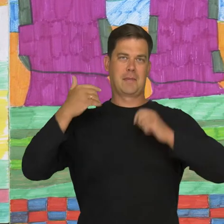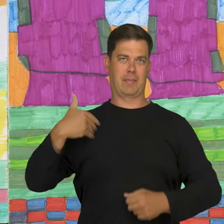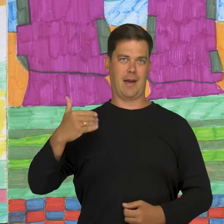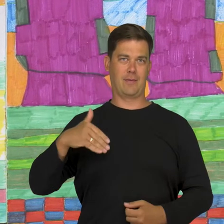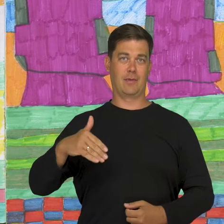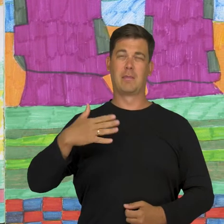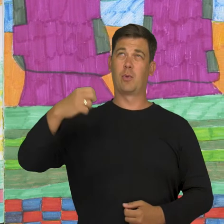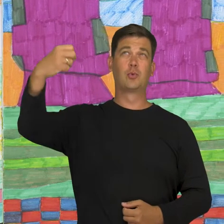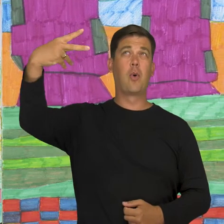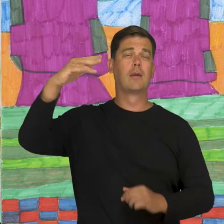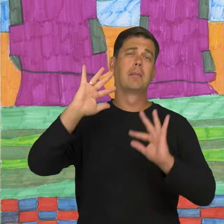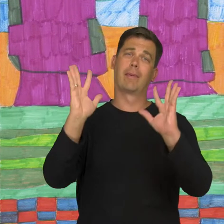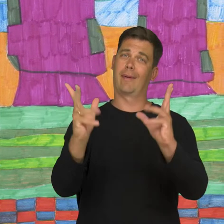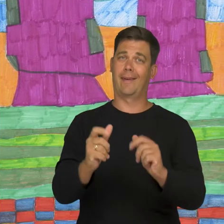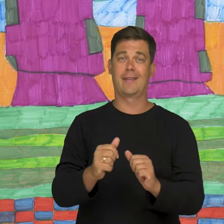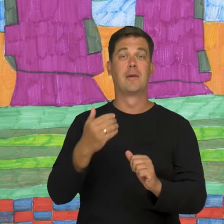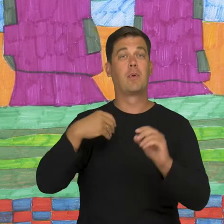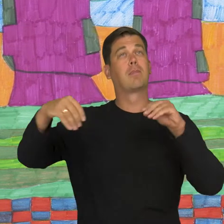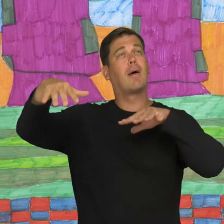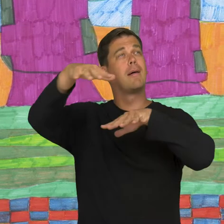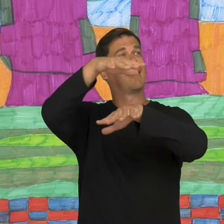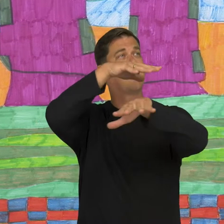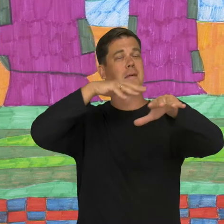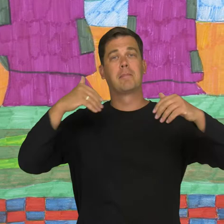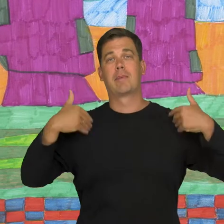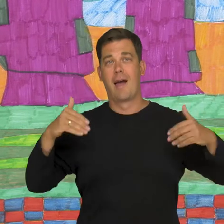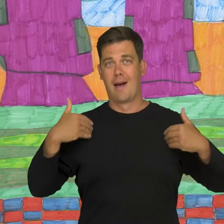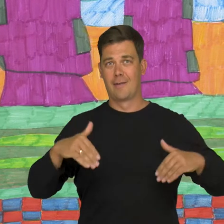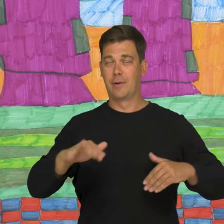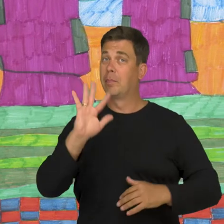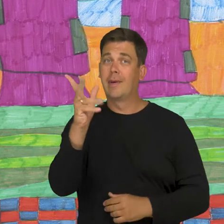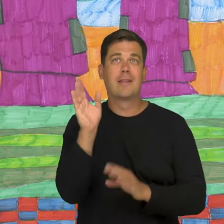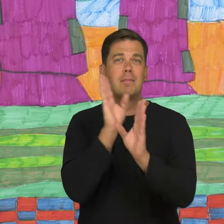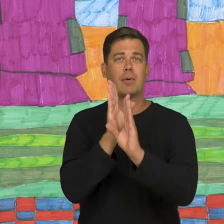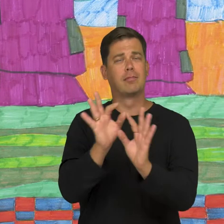The sun was shining and white clouds were in the sky, a good weather for a stroll.